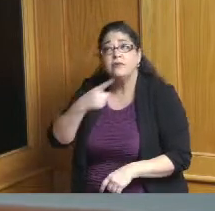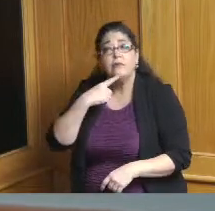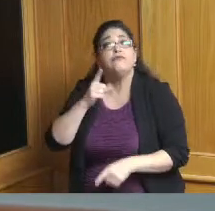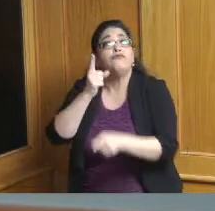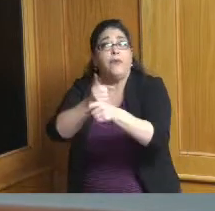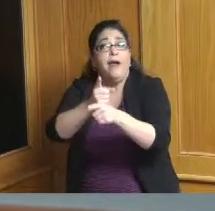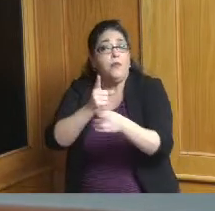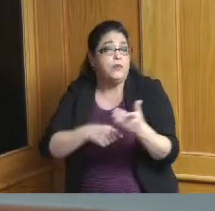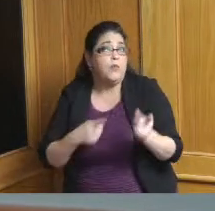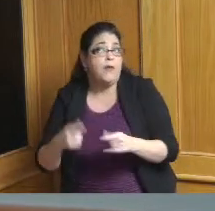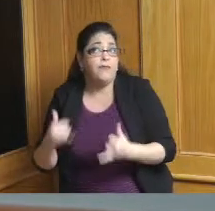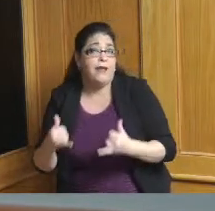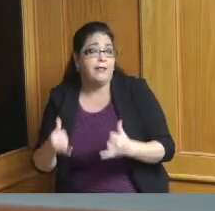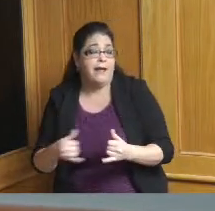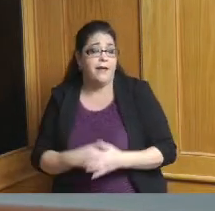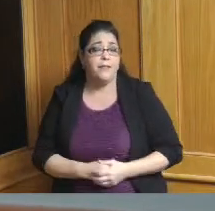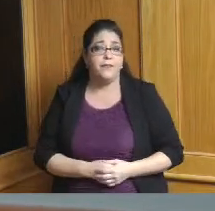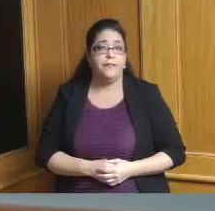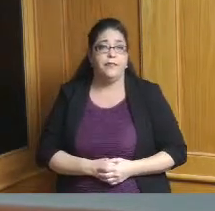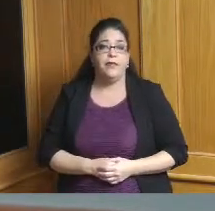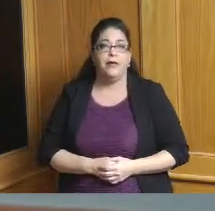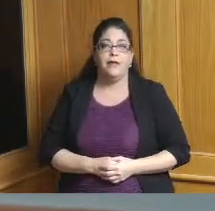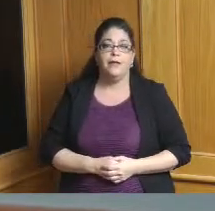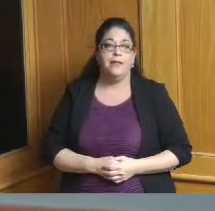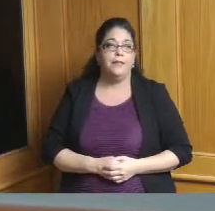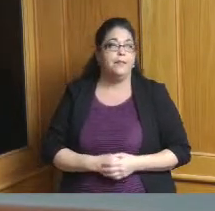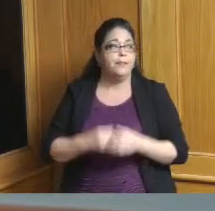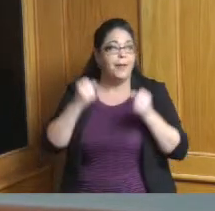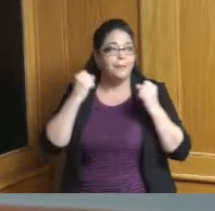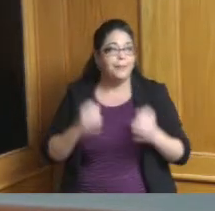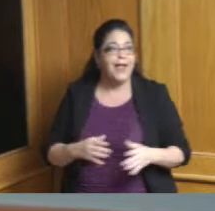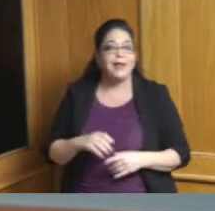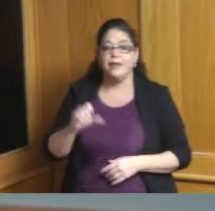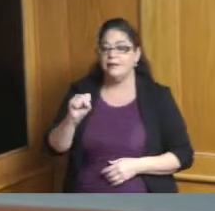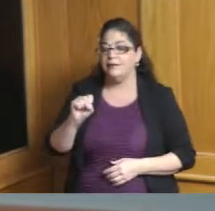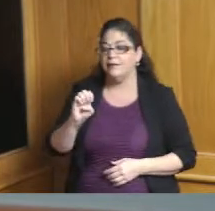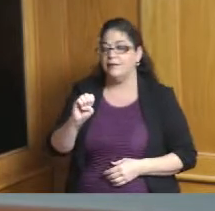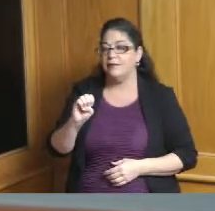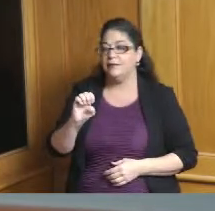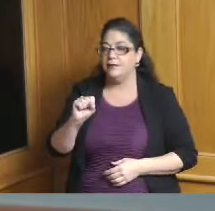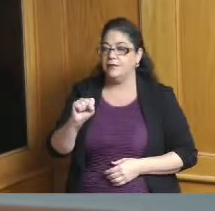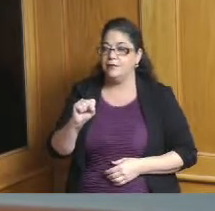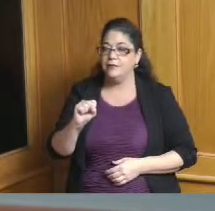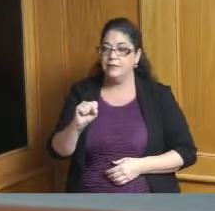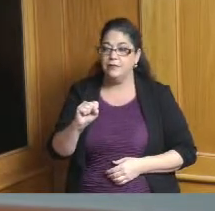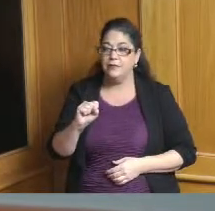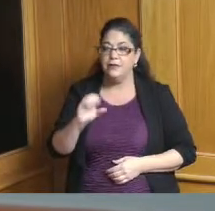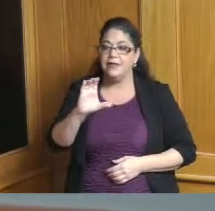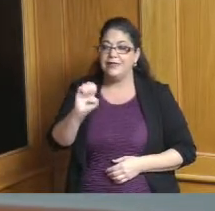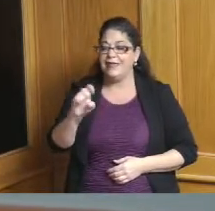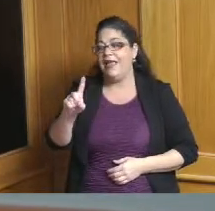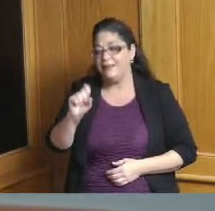could be it'll be informed by a lot of the stuff that's in the CEDS in terms of high level issues